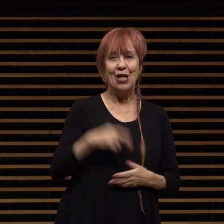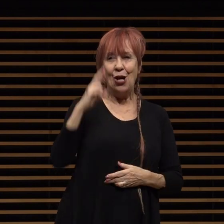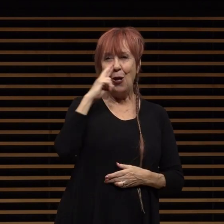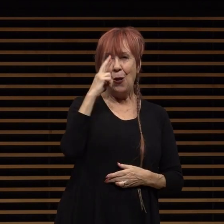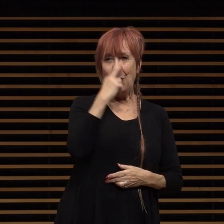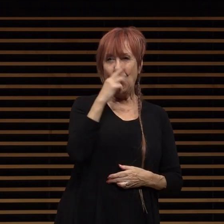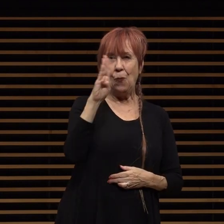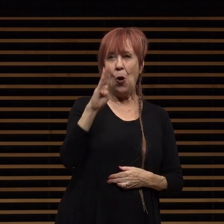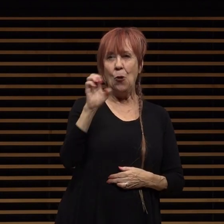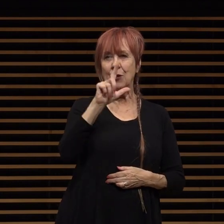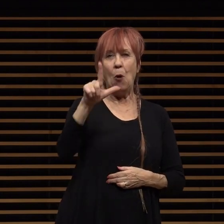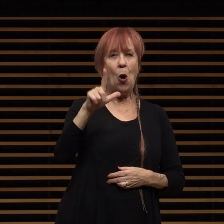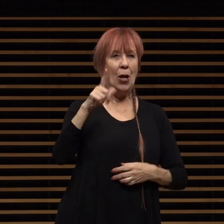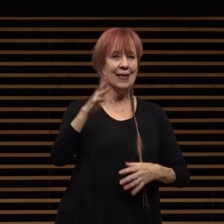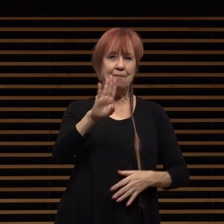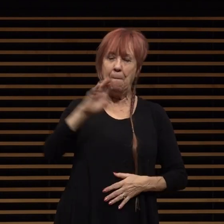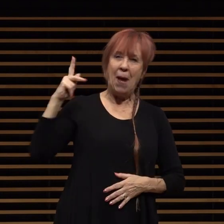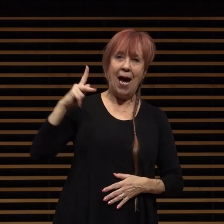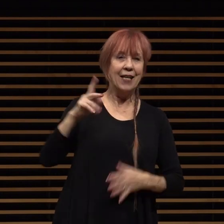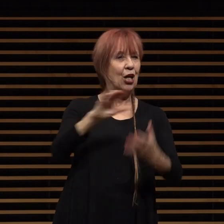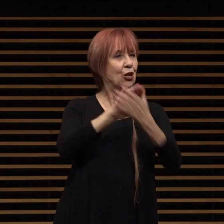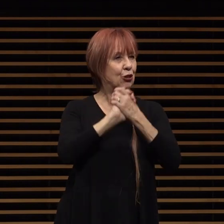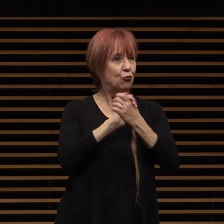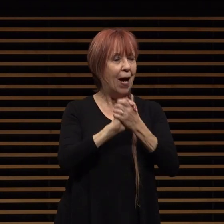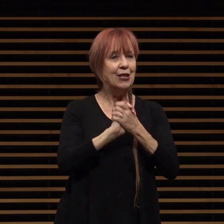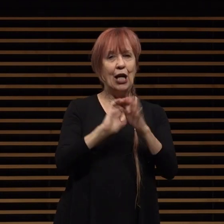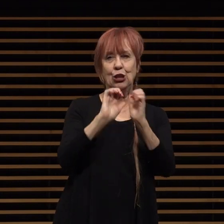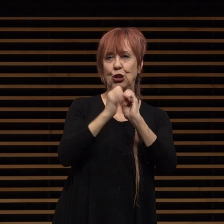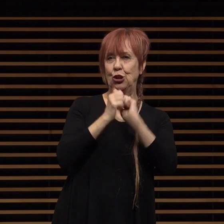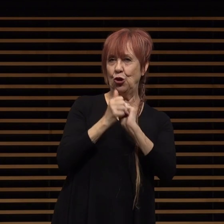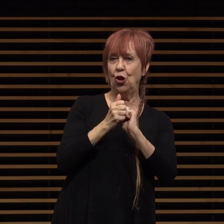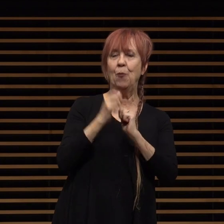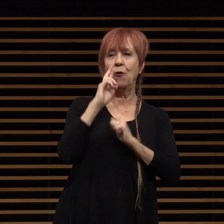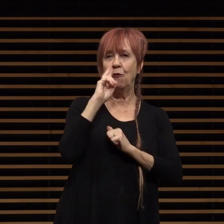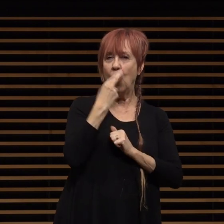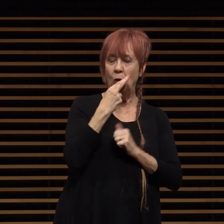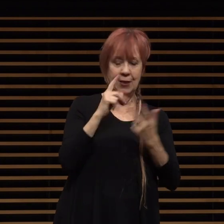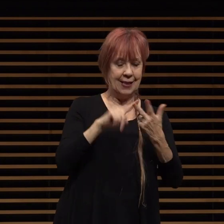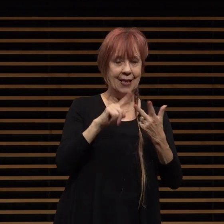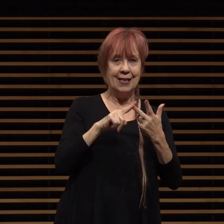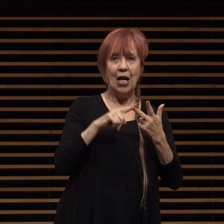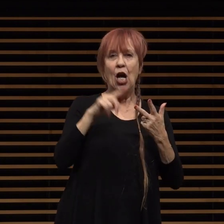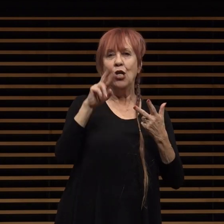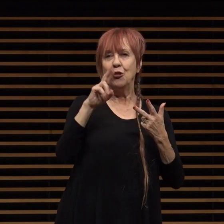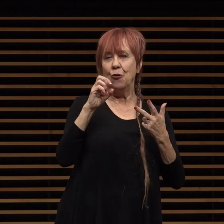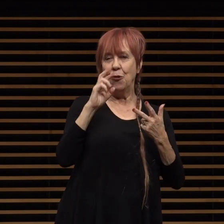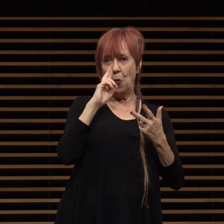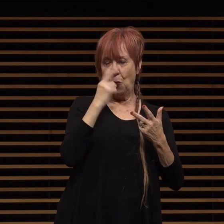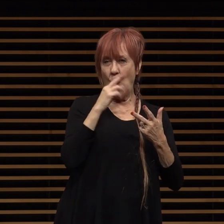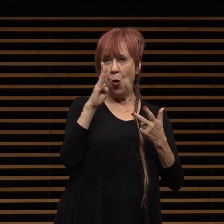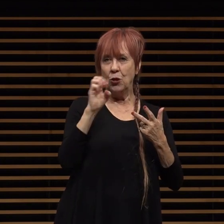congratulations to the tournament of roses to the rose bowl